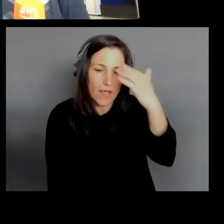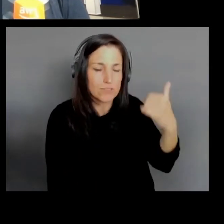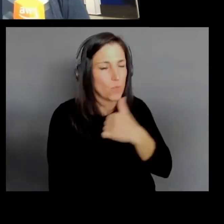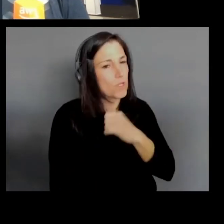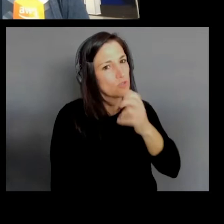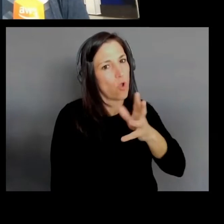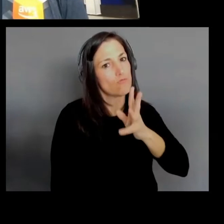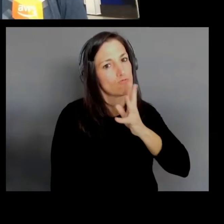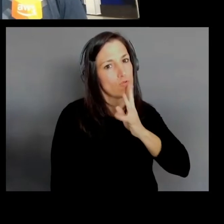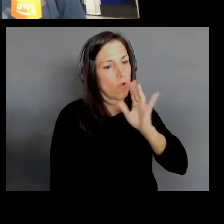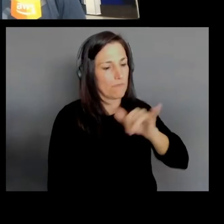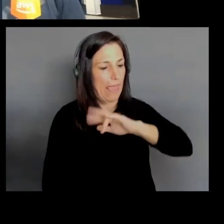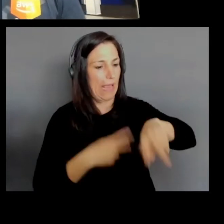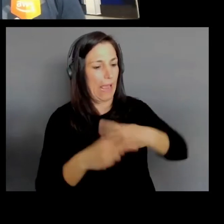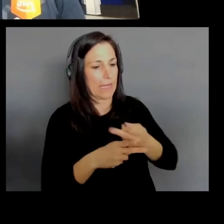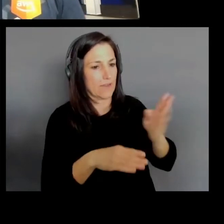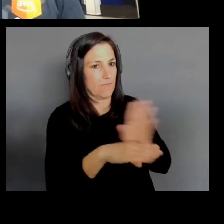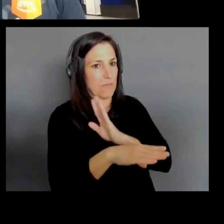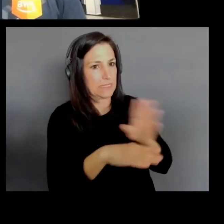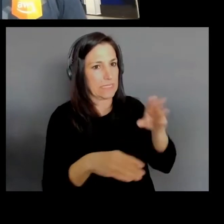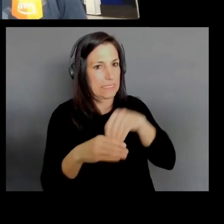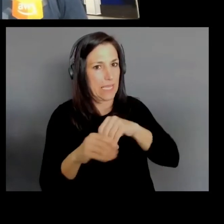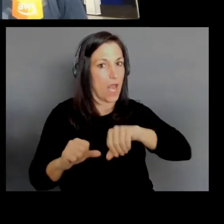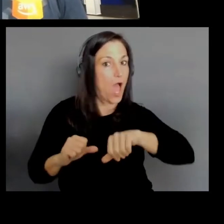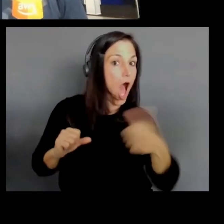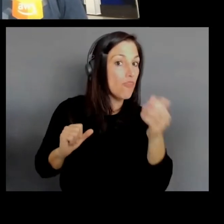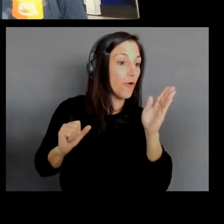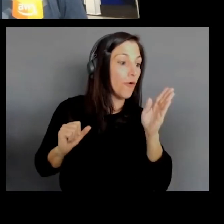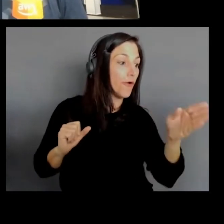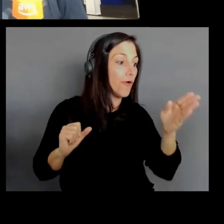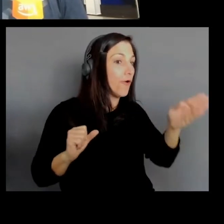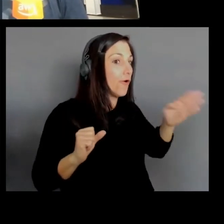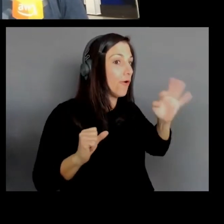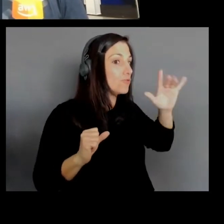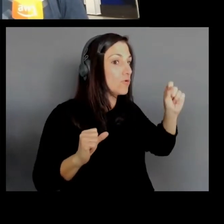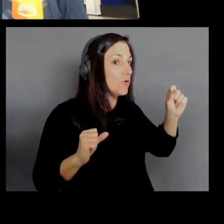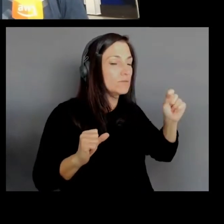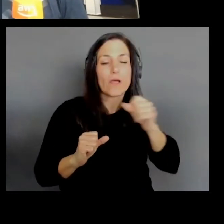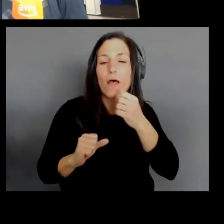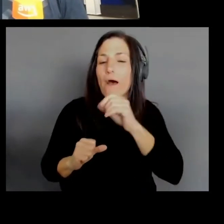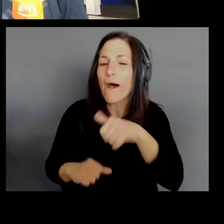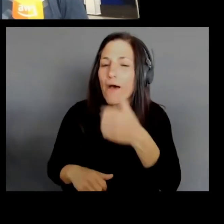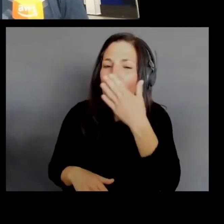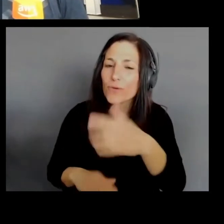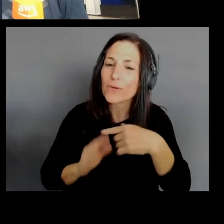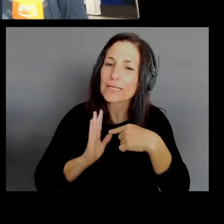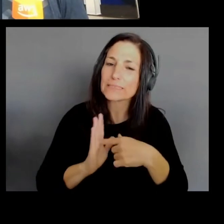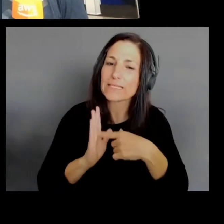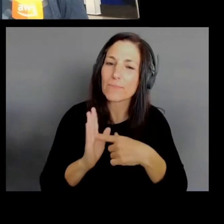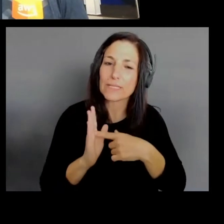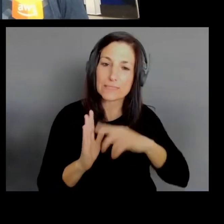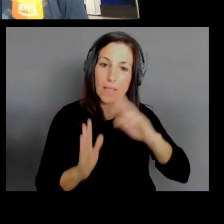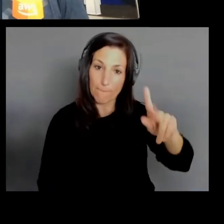A really good example of that would be political campaigns. Often we'll use Wickr just for polling data,